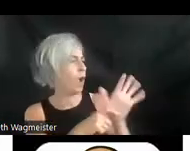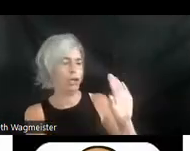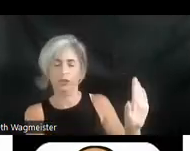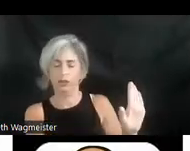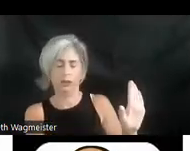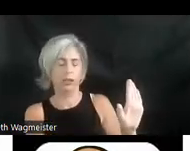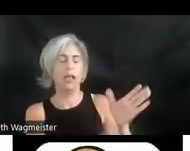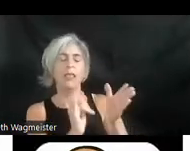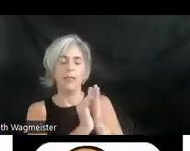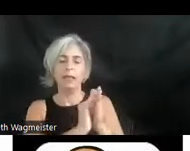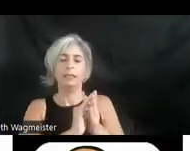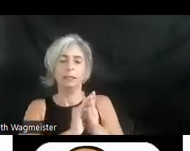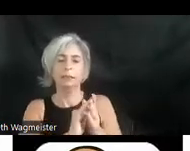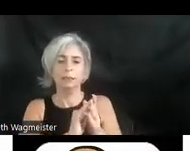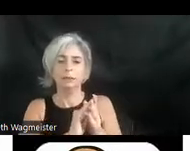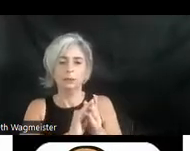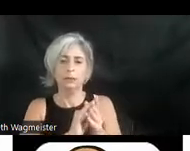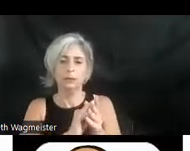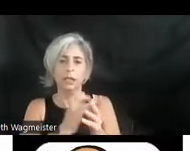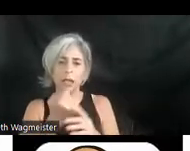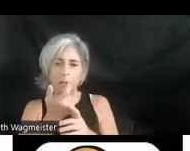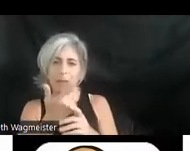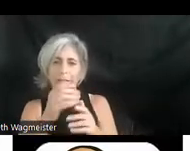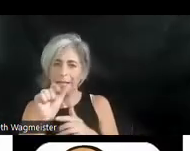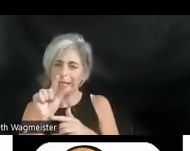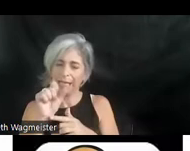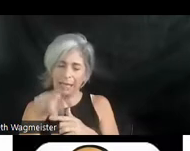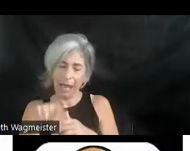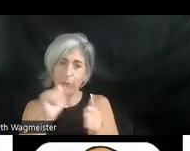that's actually I think a bit of a gap in the Americans with Disabilities Act. Not to